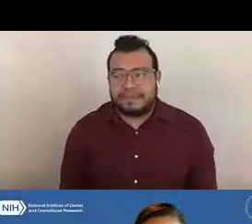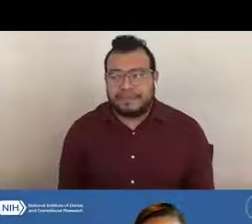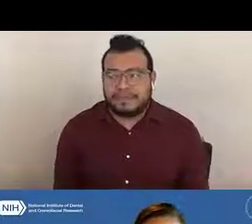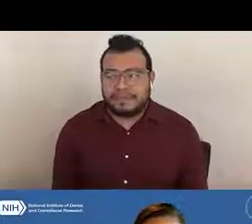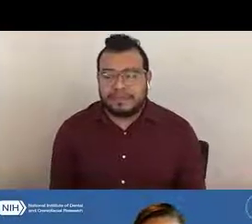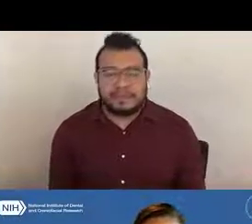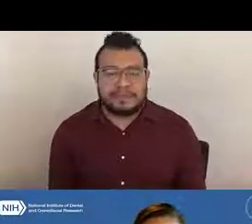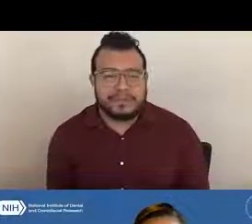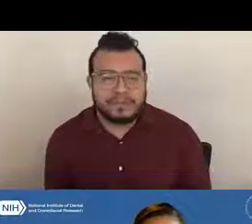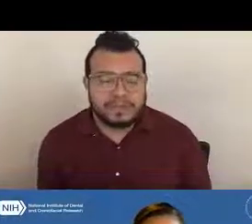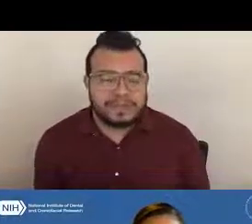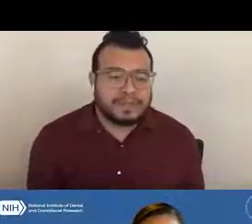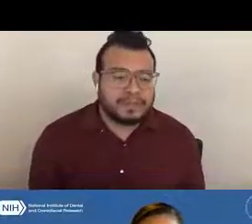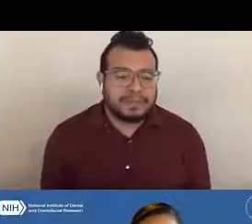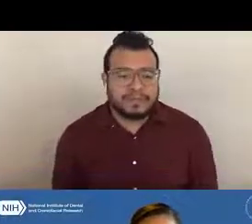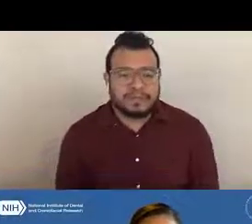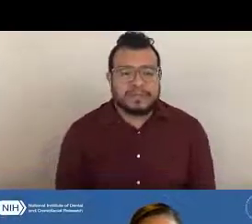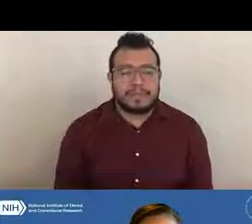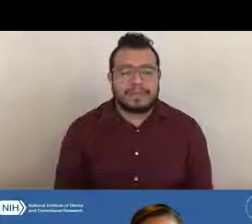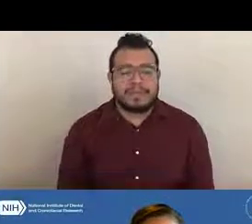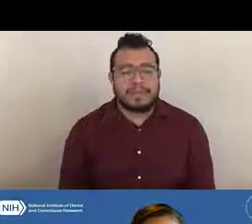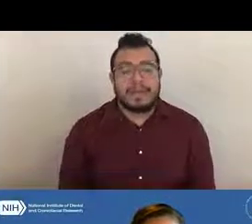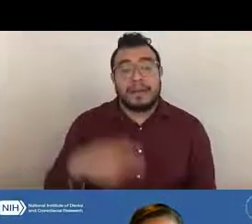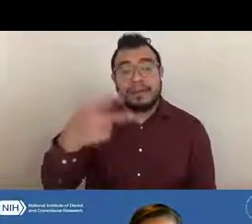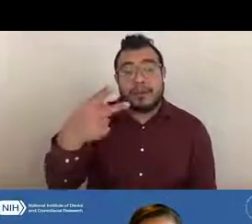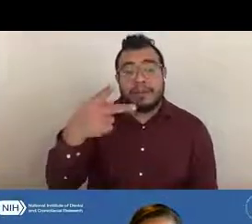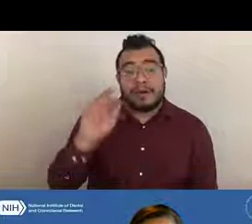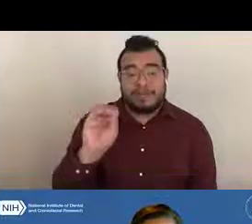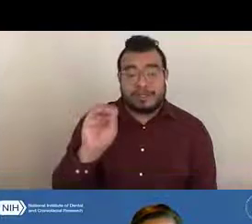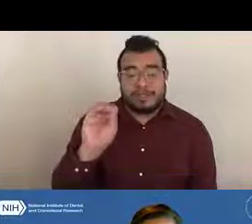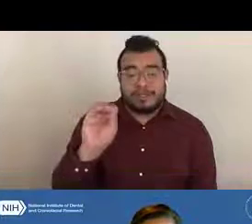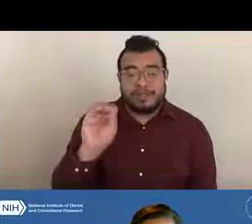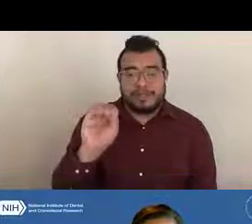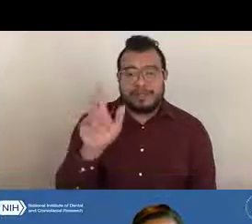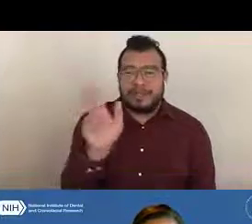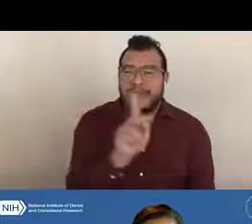So for the role of a program officer going back to the grant life cycle,